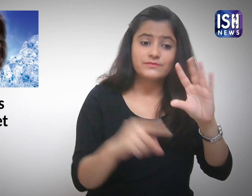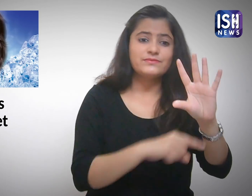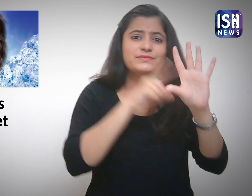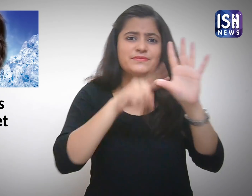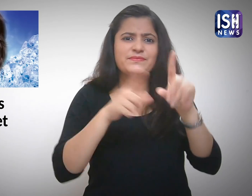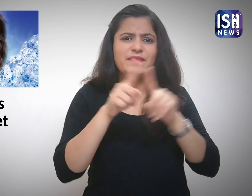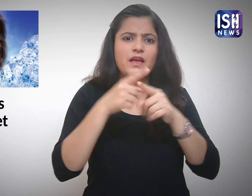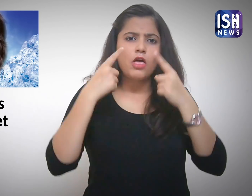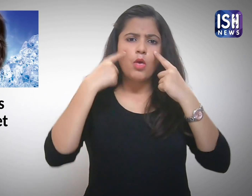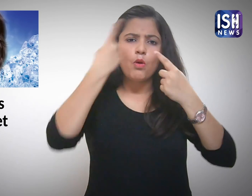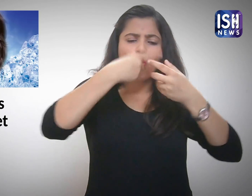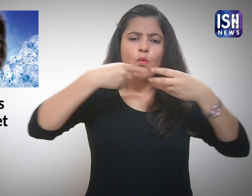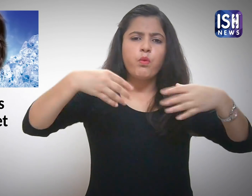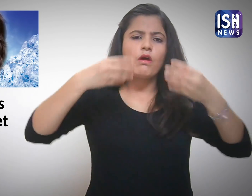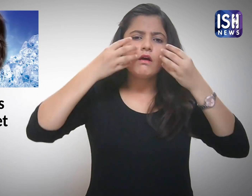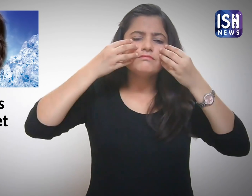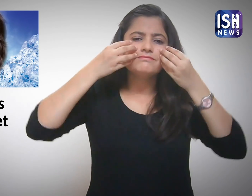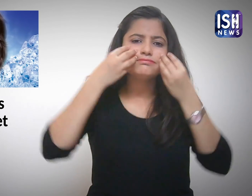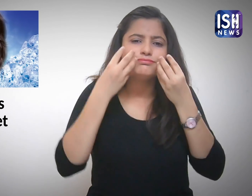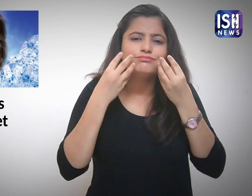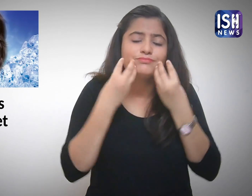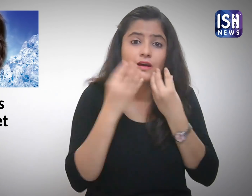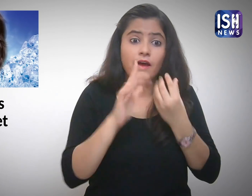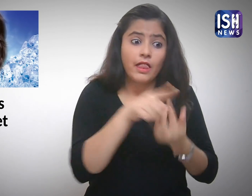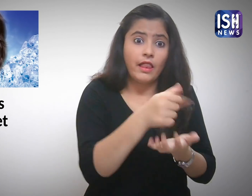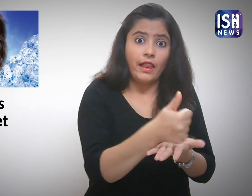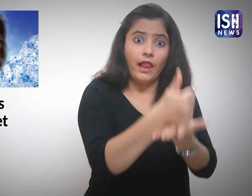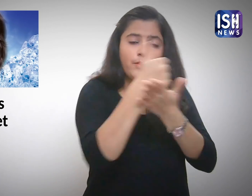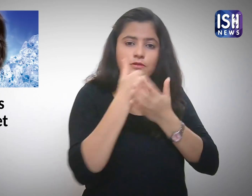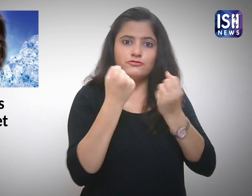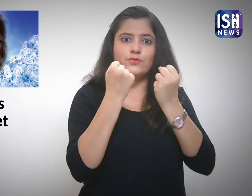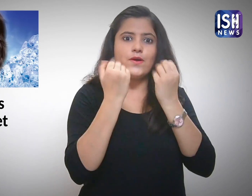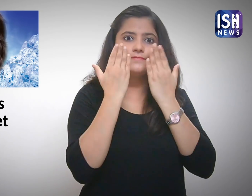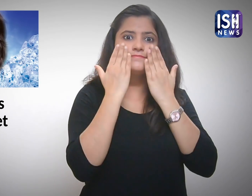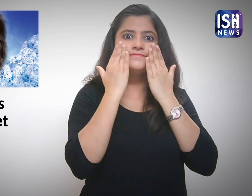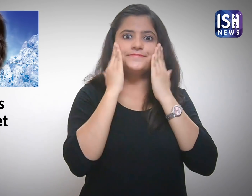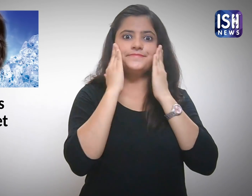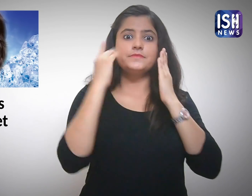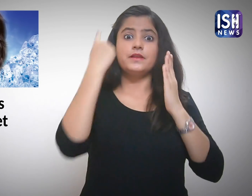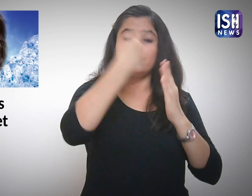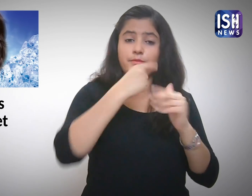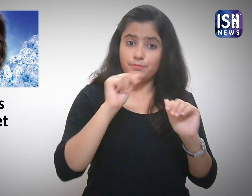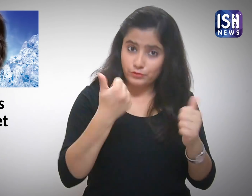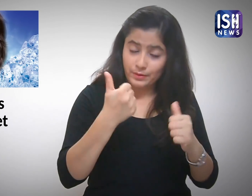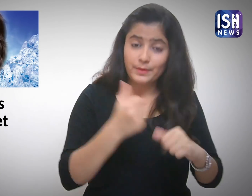The ice tightens the skin.